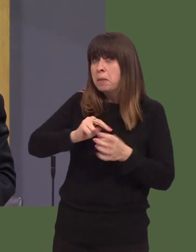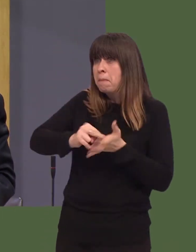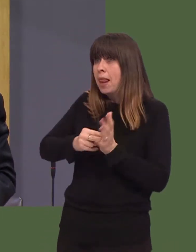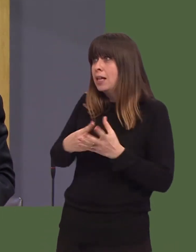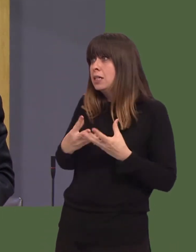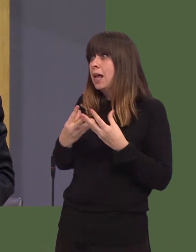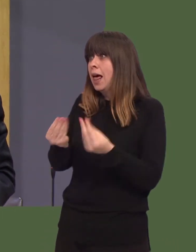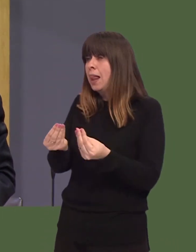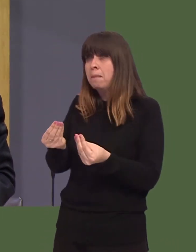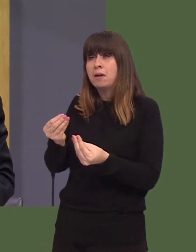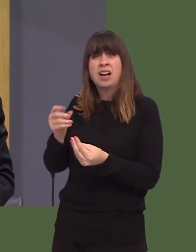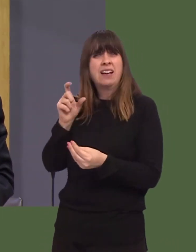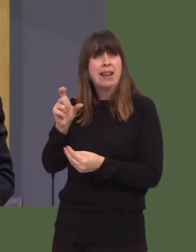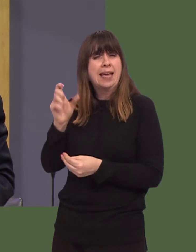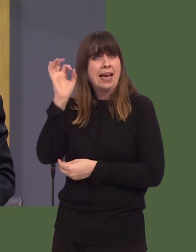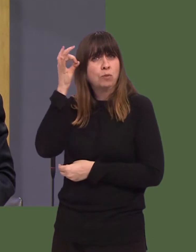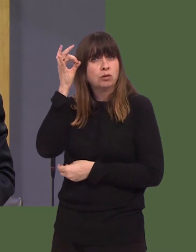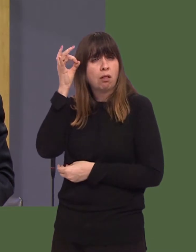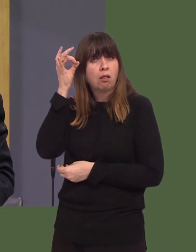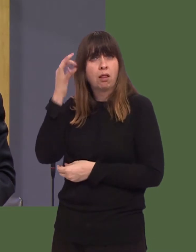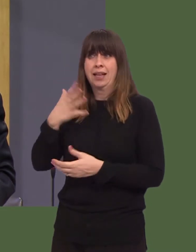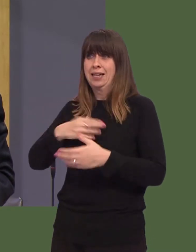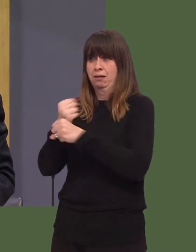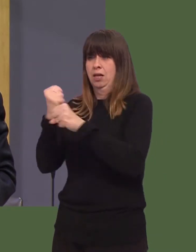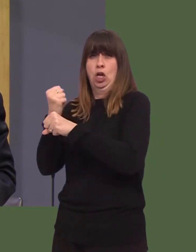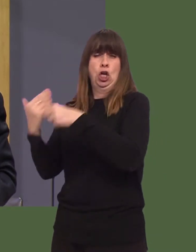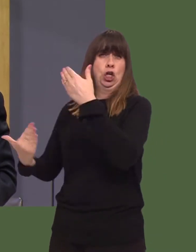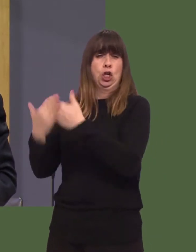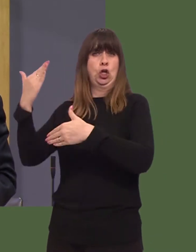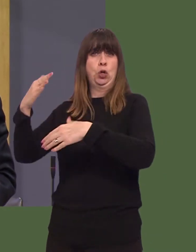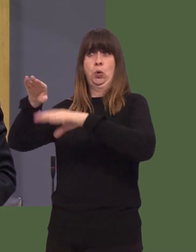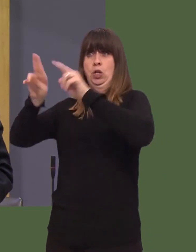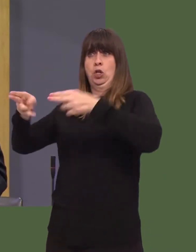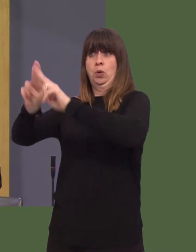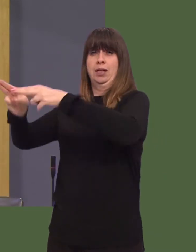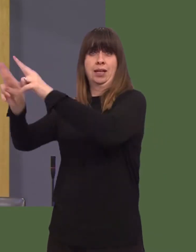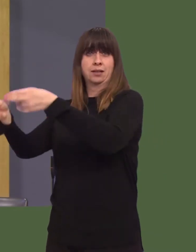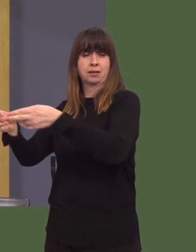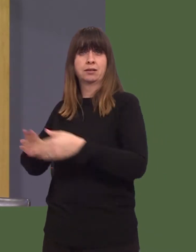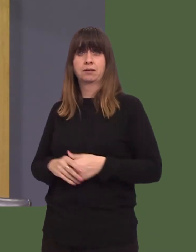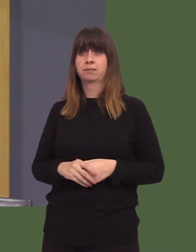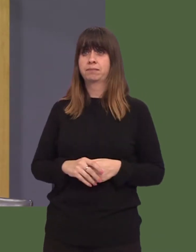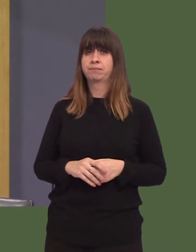Caerphilly construct new units to accommodate such surpluses, given the fact that, obviously,